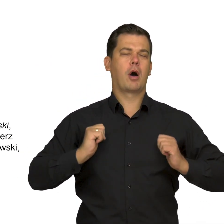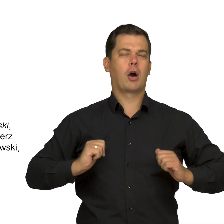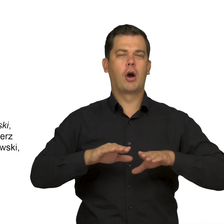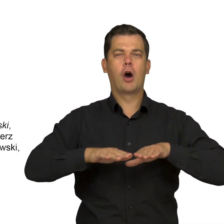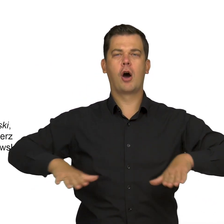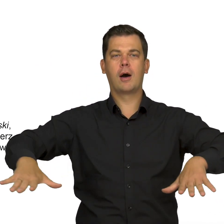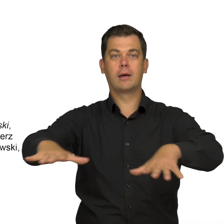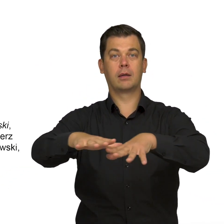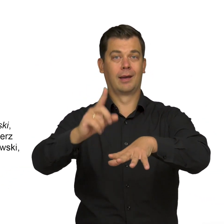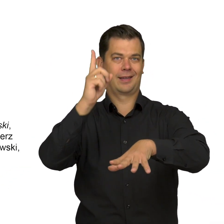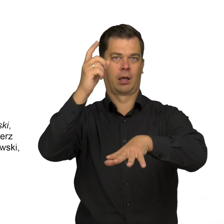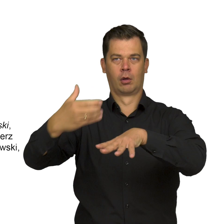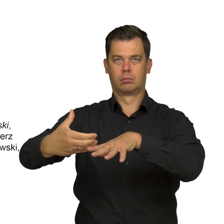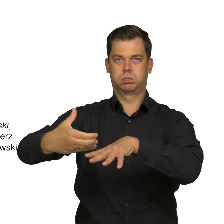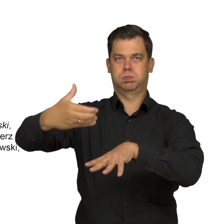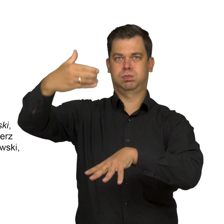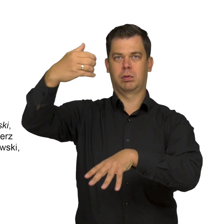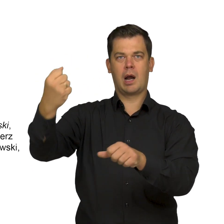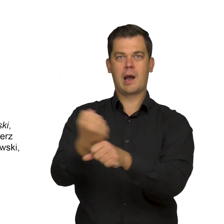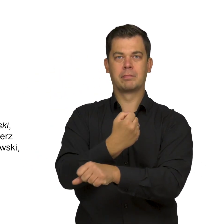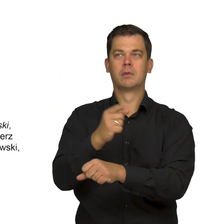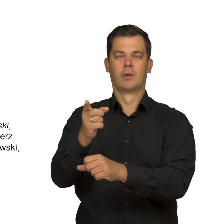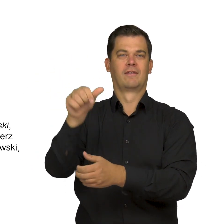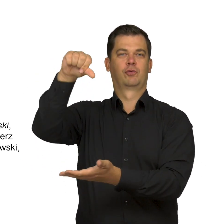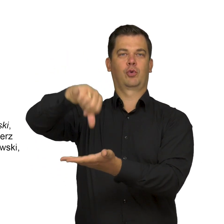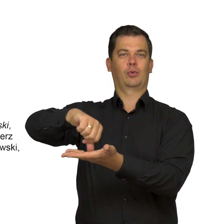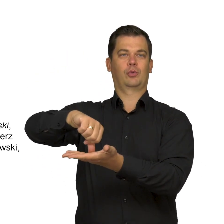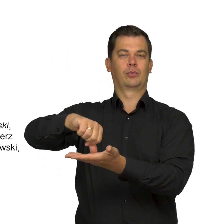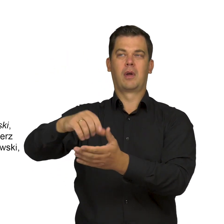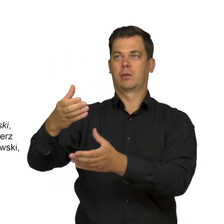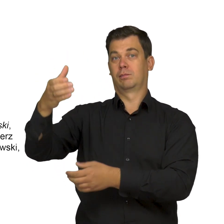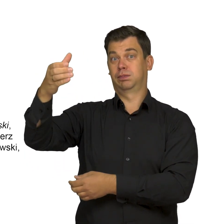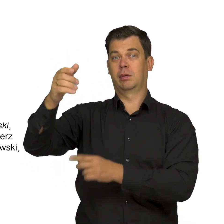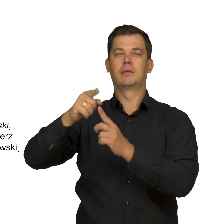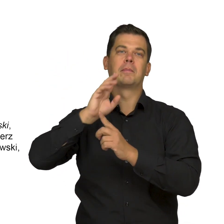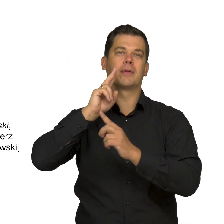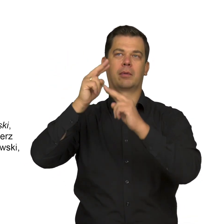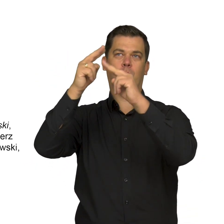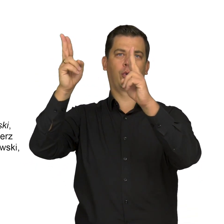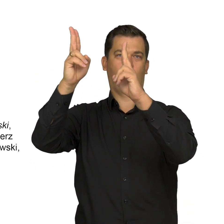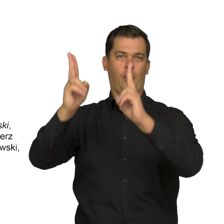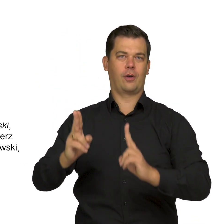A huge rock emerges from the depths, and dominates the composition. The shape of the rock resembles a right triangle.